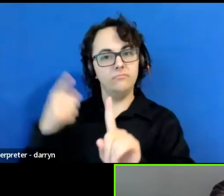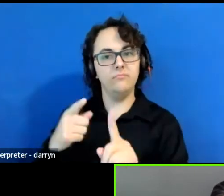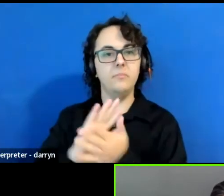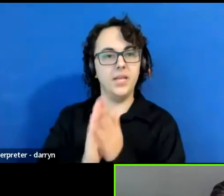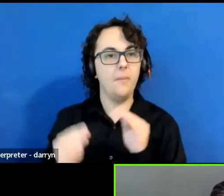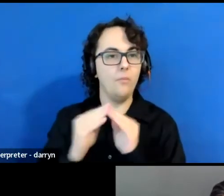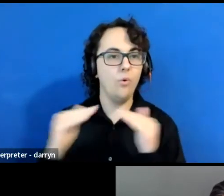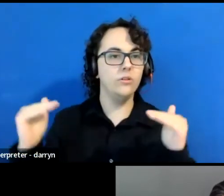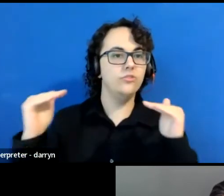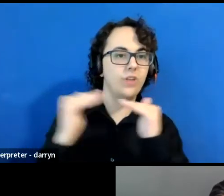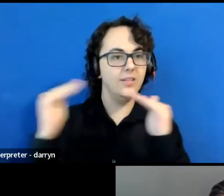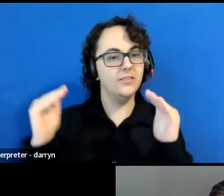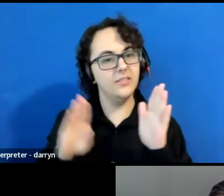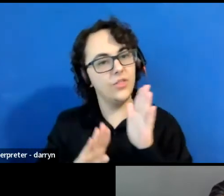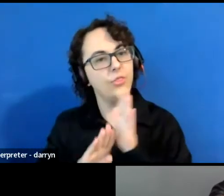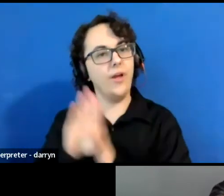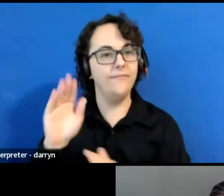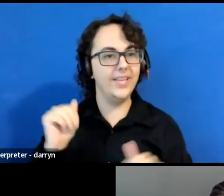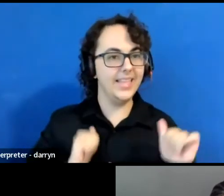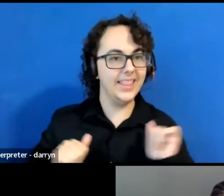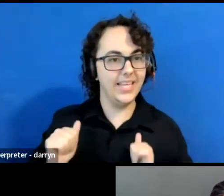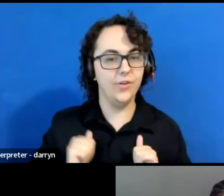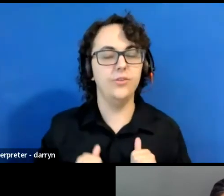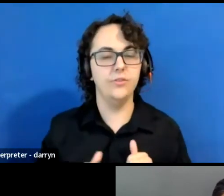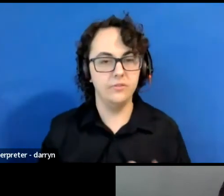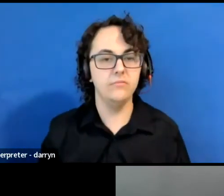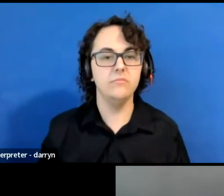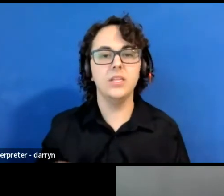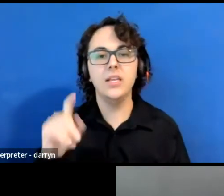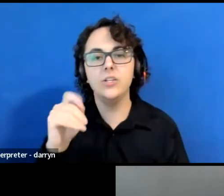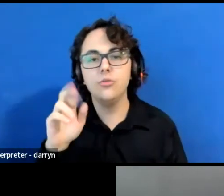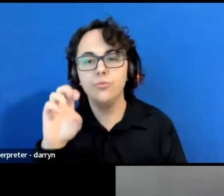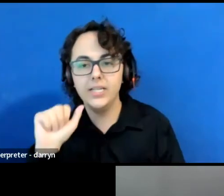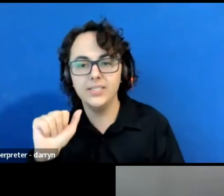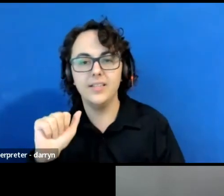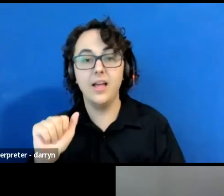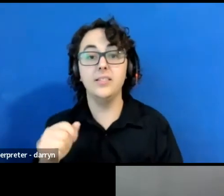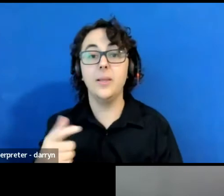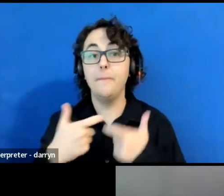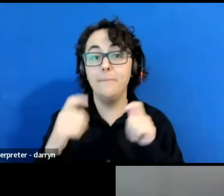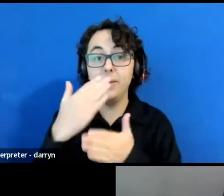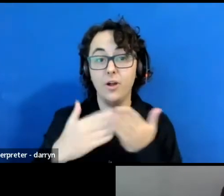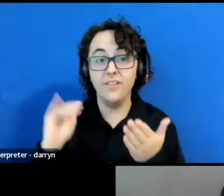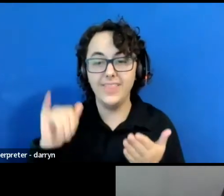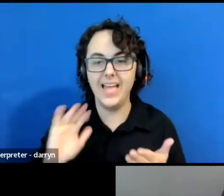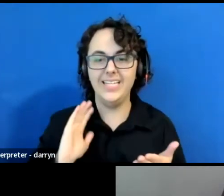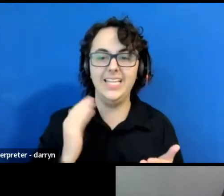And a big part of that realignment process will be our re-envisioned governance ecology.